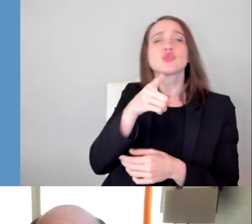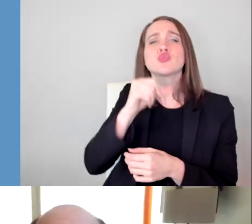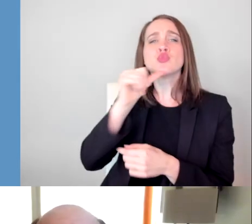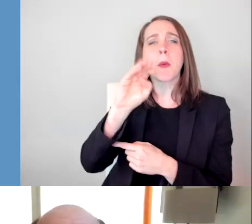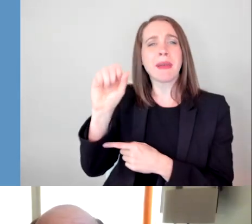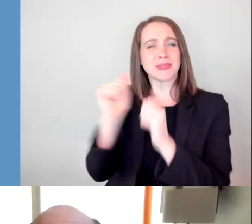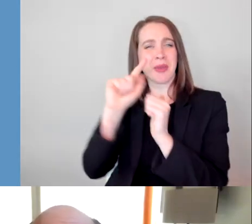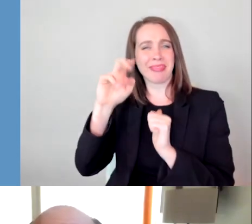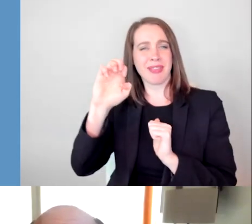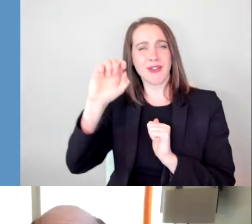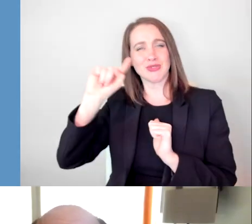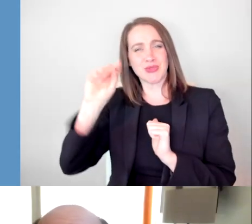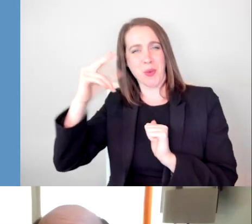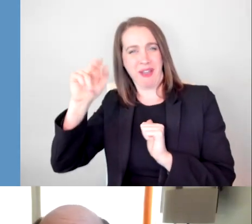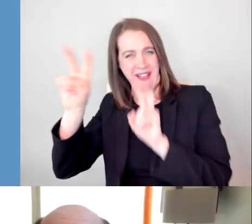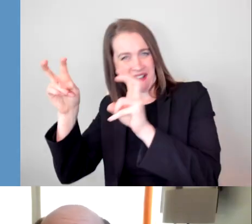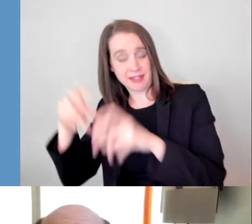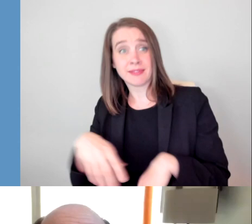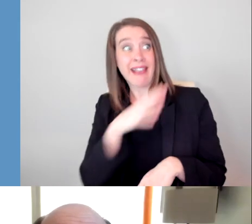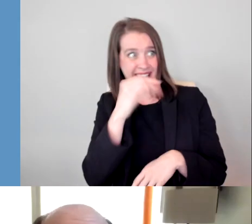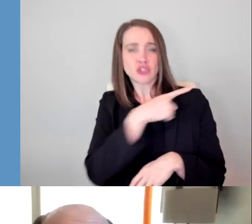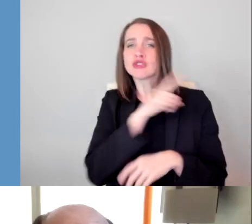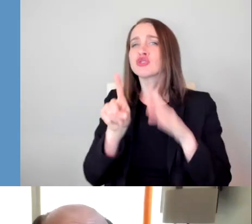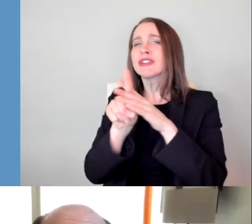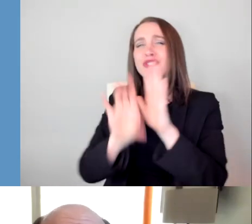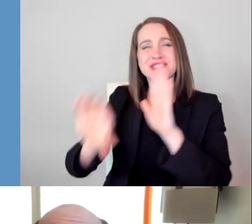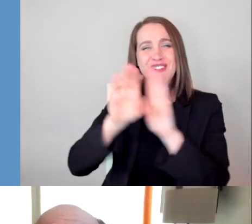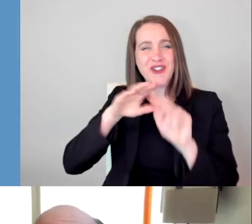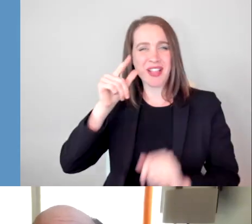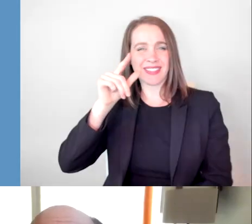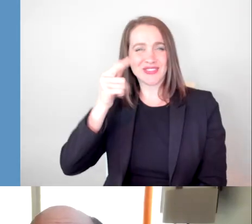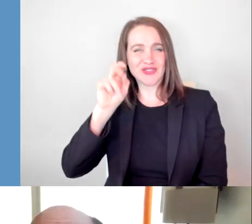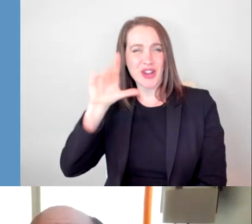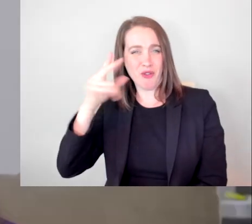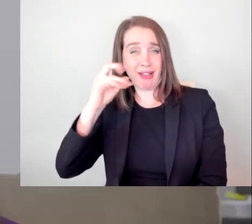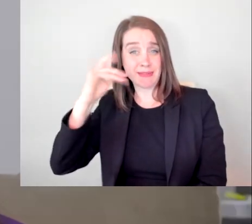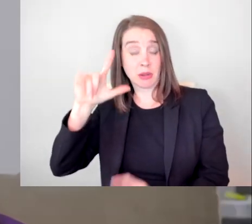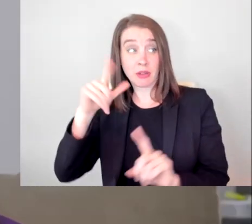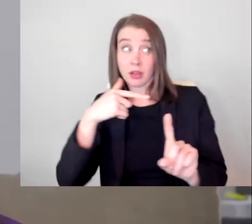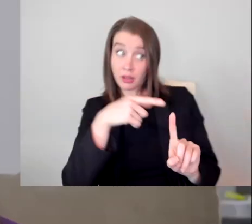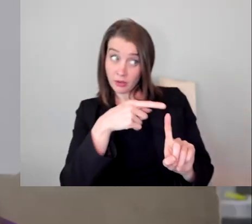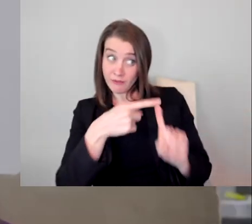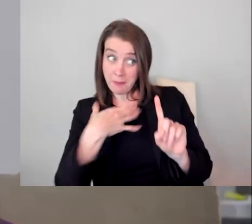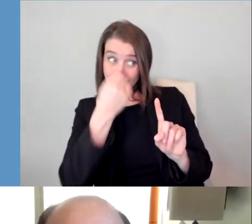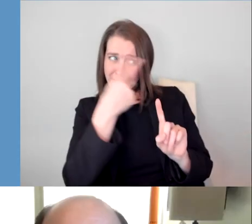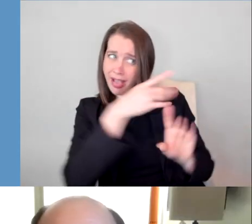And is a recurring character on "General Hospital", who I believe has not been slapped in the face yet.